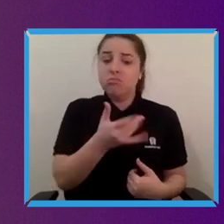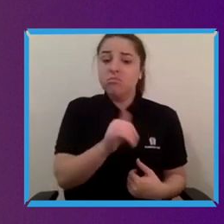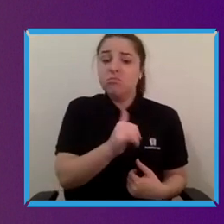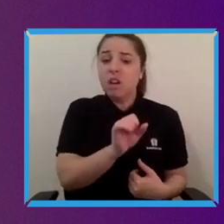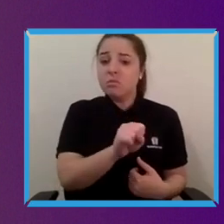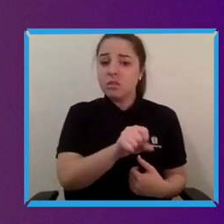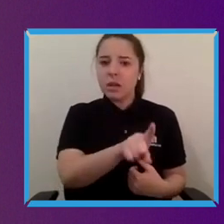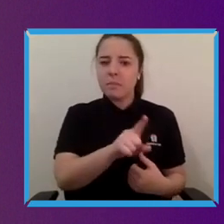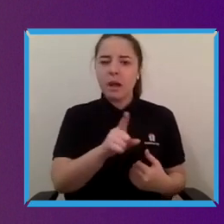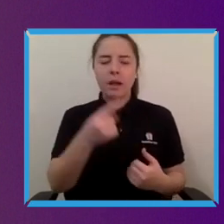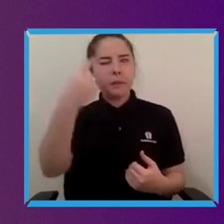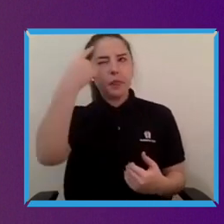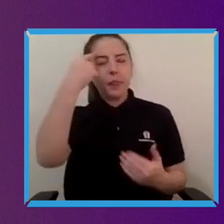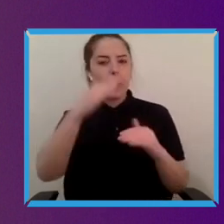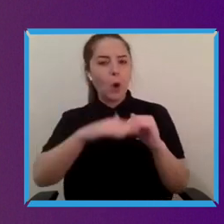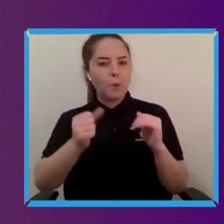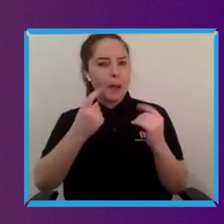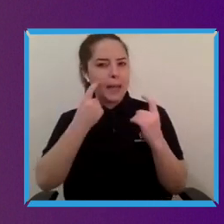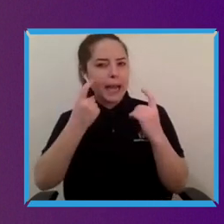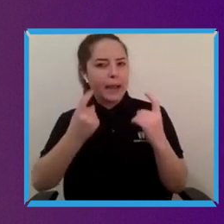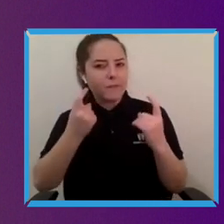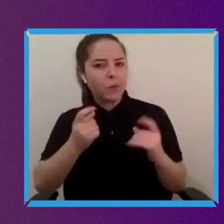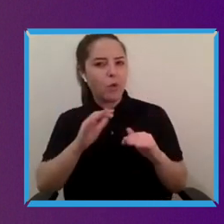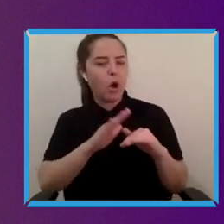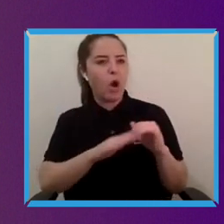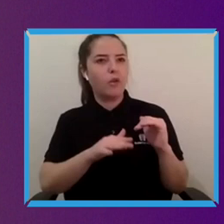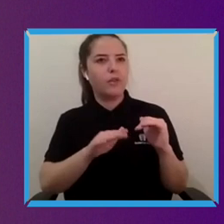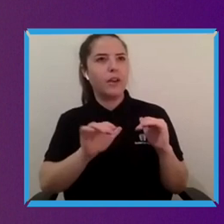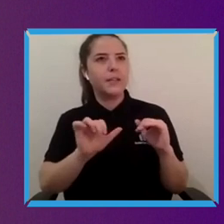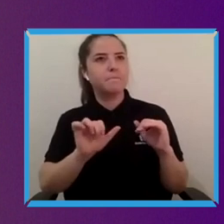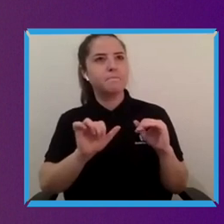principle of are we as a society going to do the sorts of things